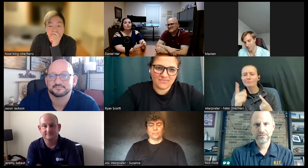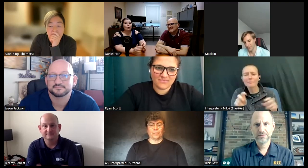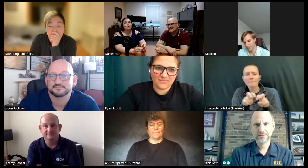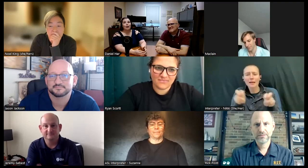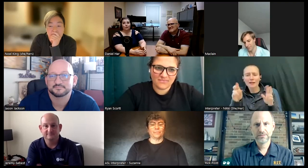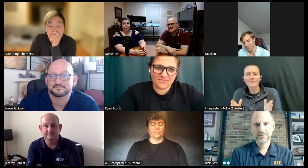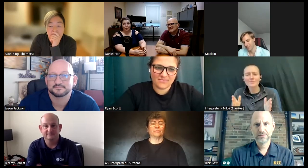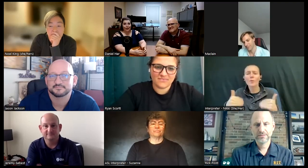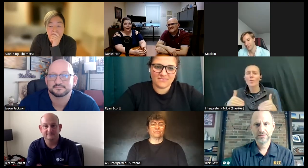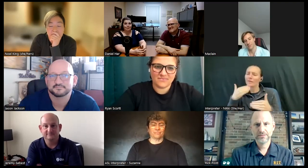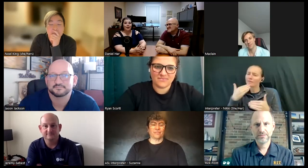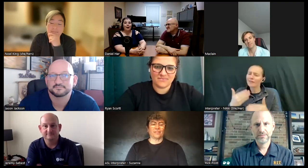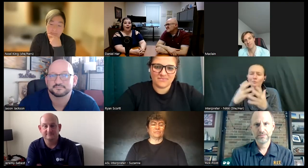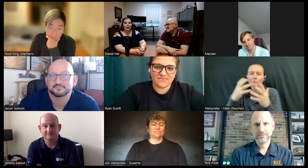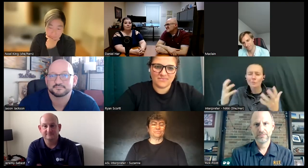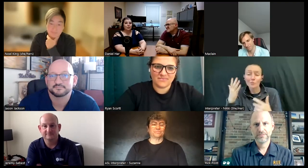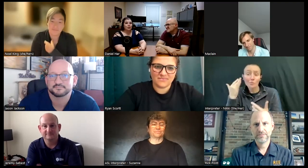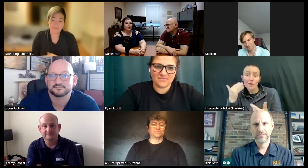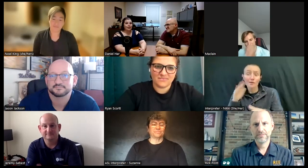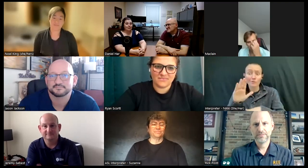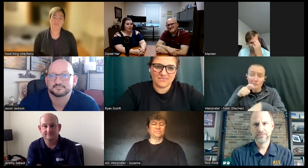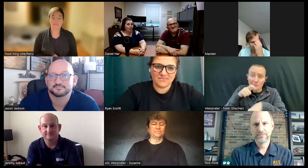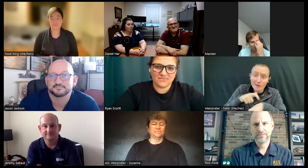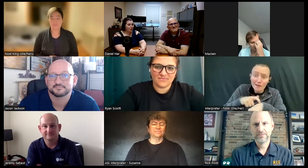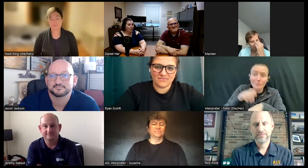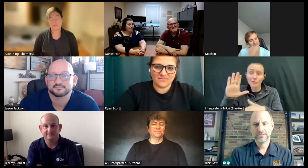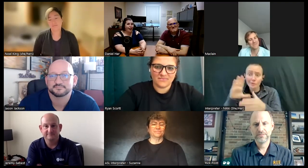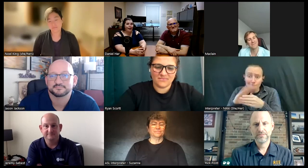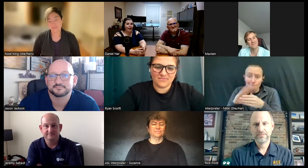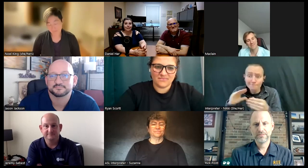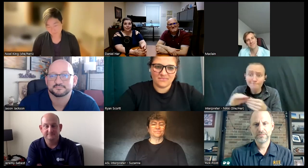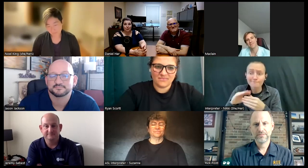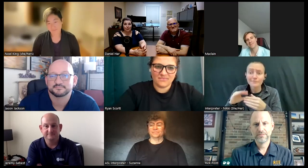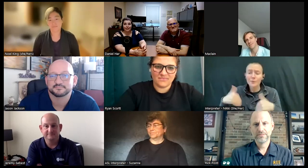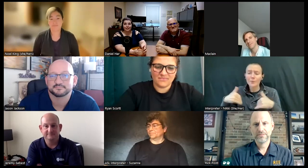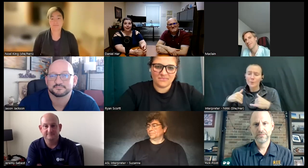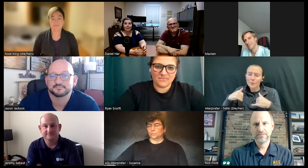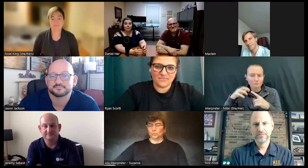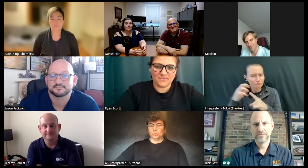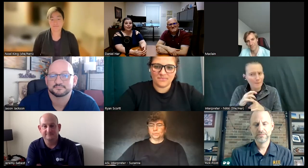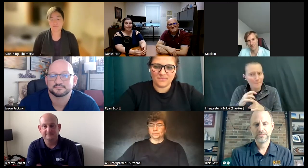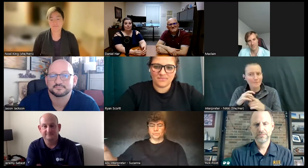so much for their time for sharing their most excellent stories this really has